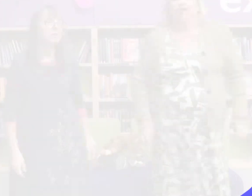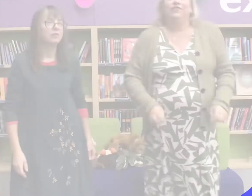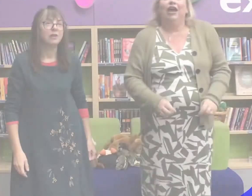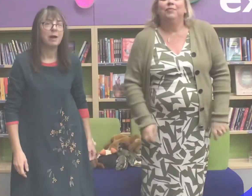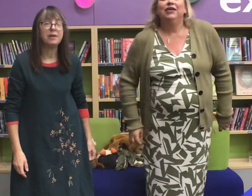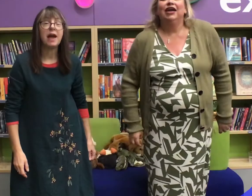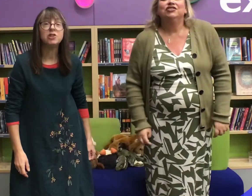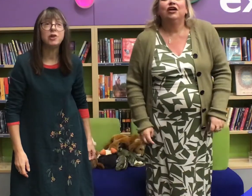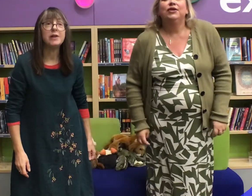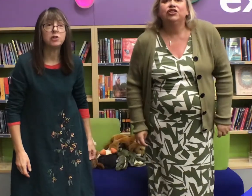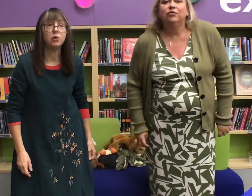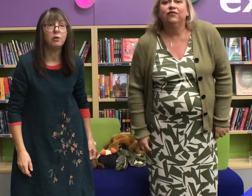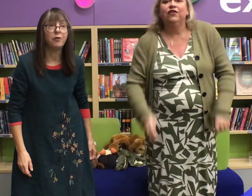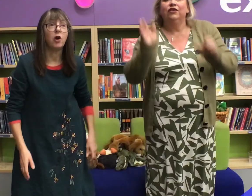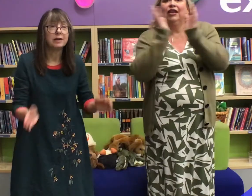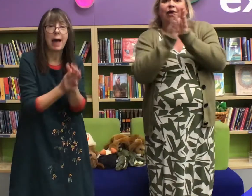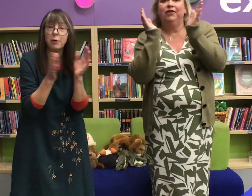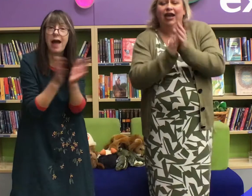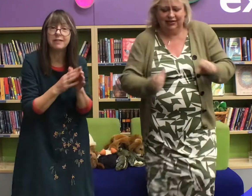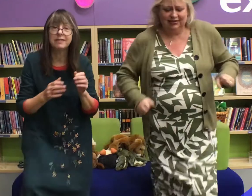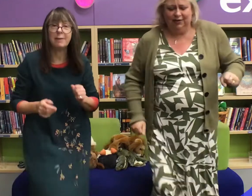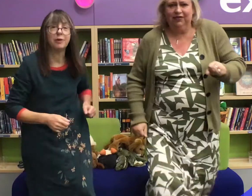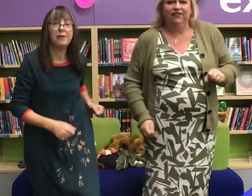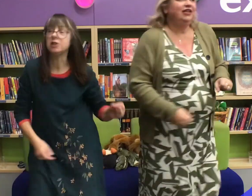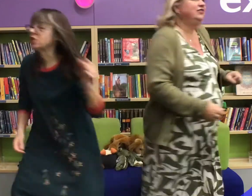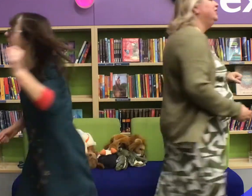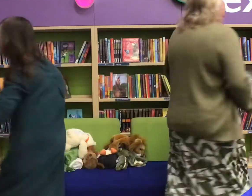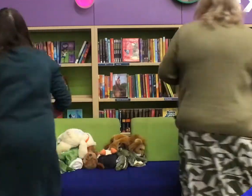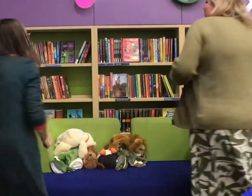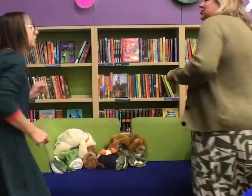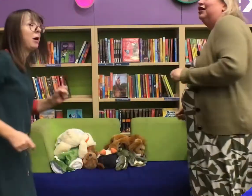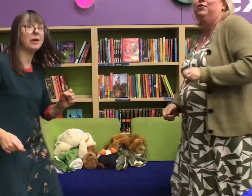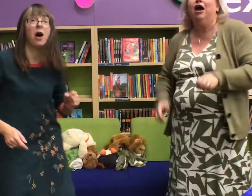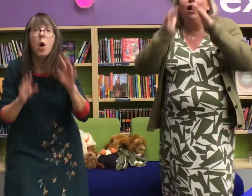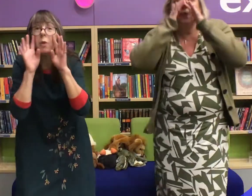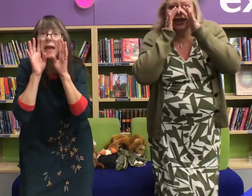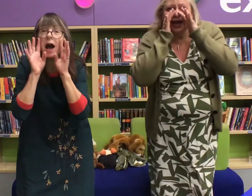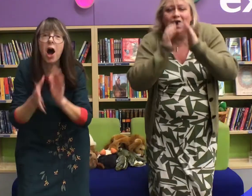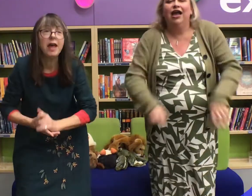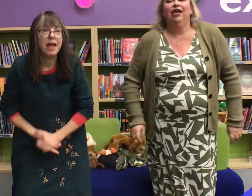If you're happy and you know it do all four: clap your hands, stamp your feet, turn around, shout we are, we are!